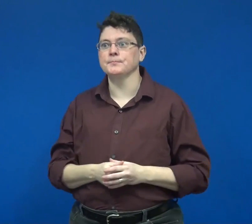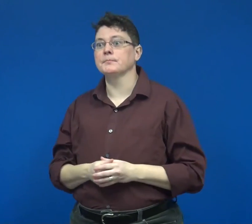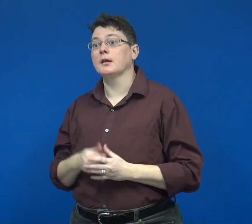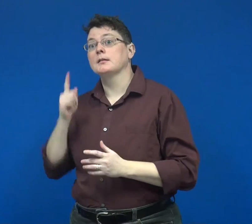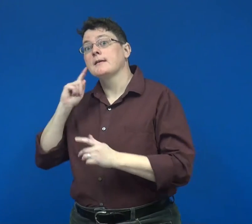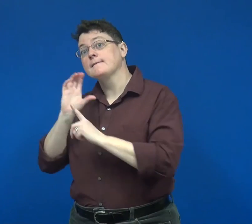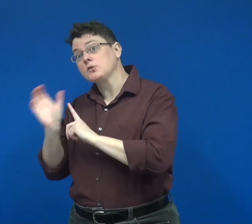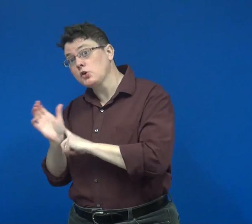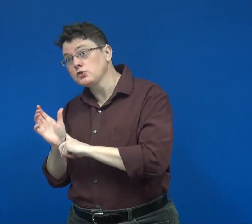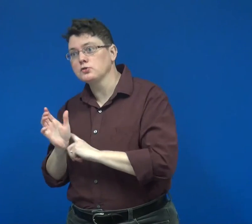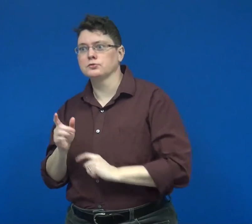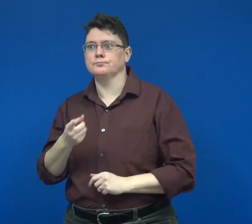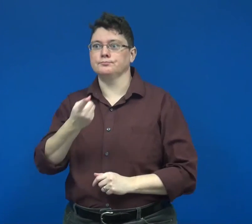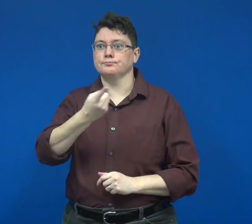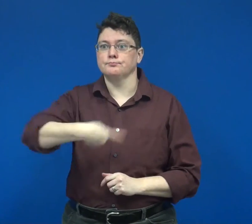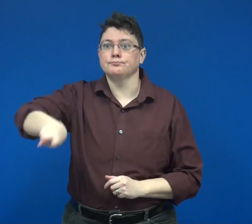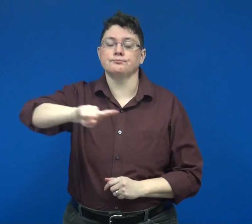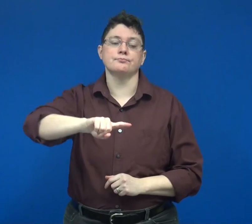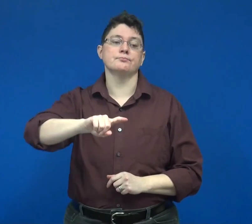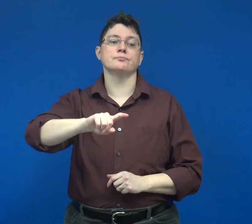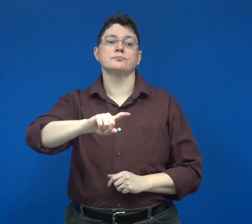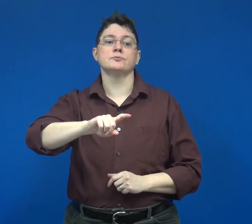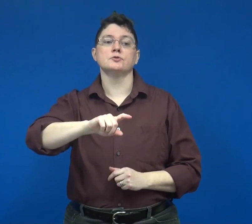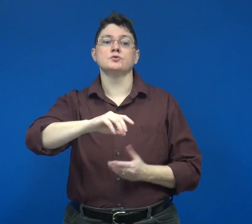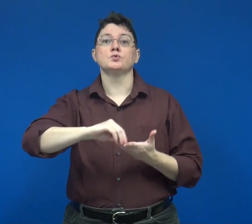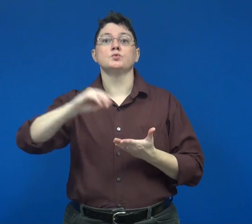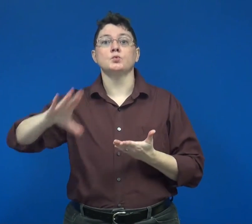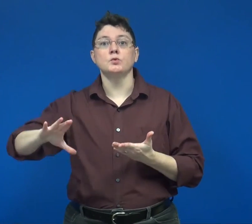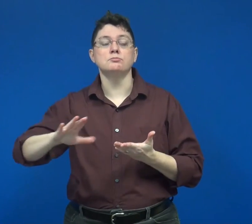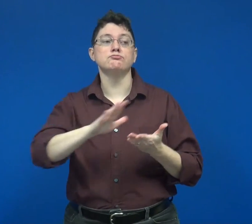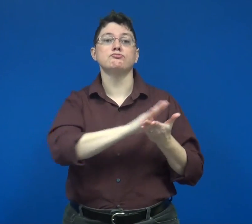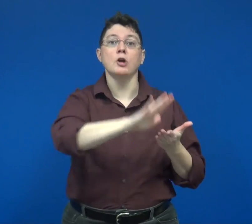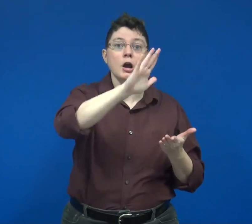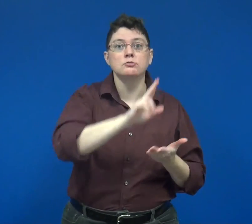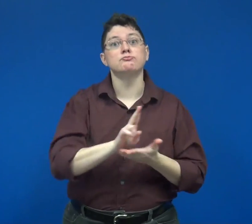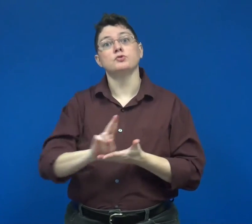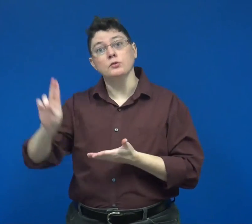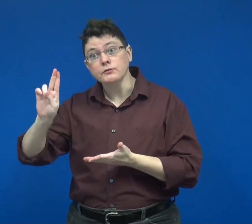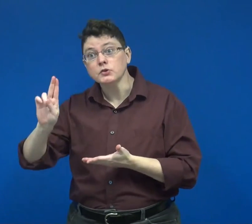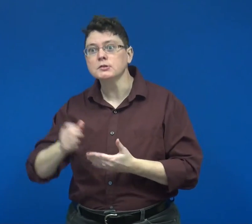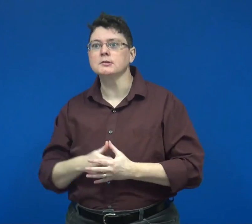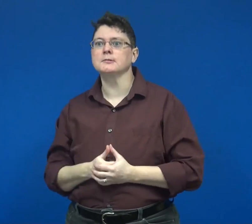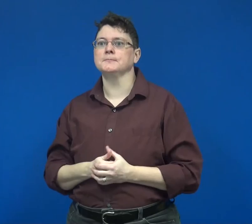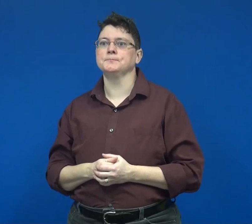and Deaf culture to college and university students.